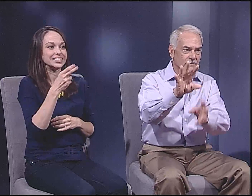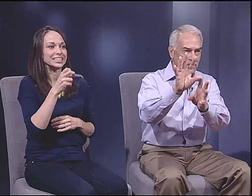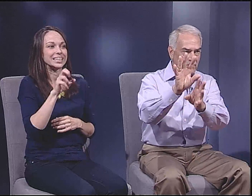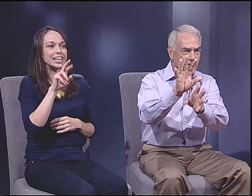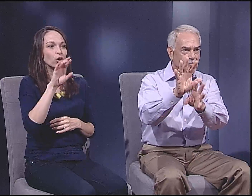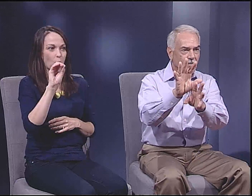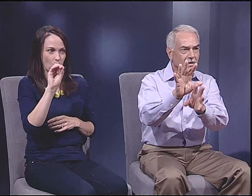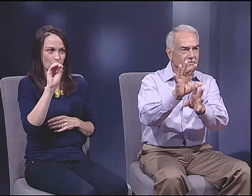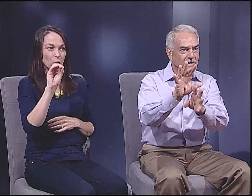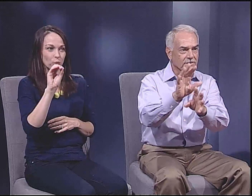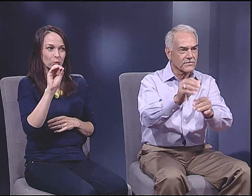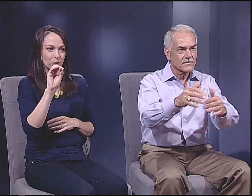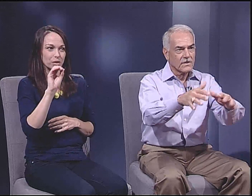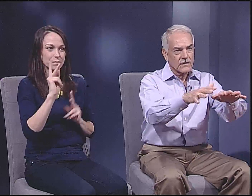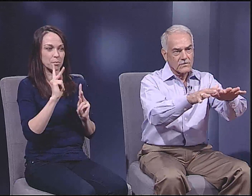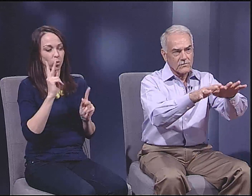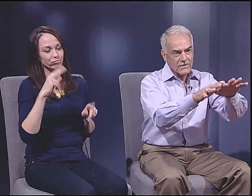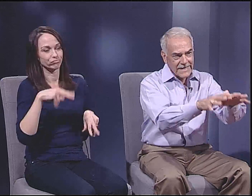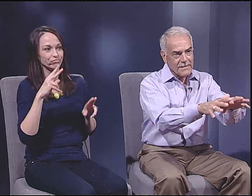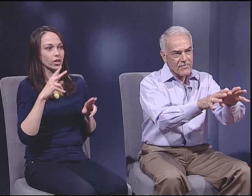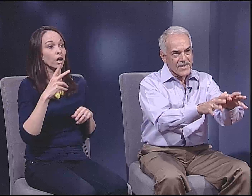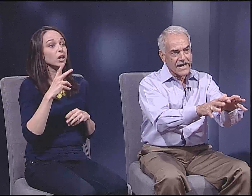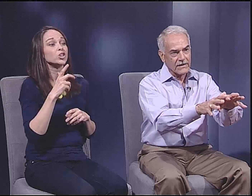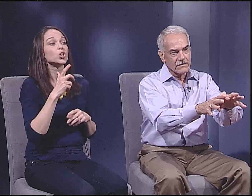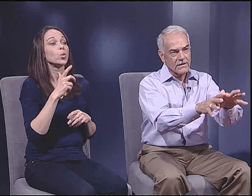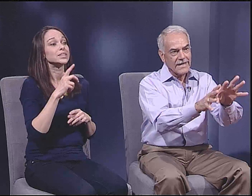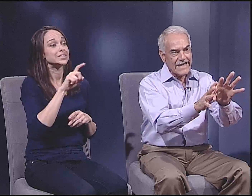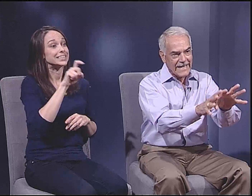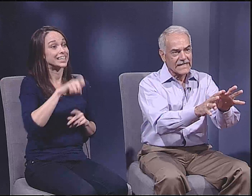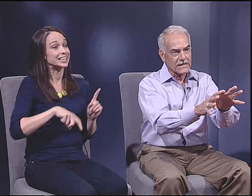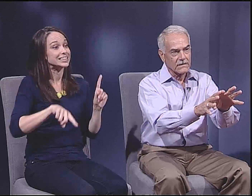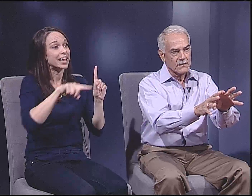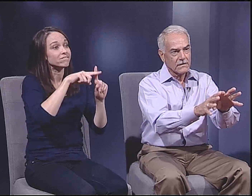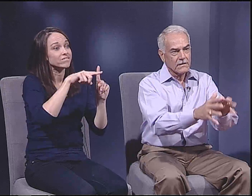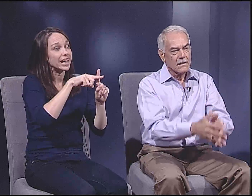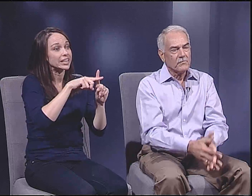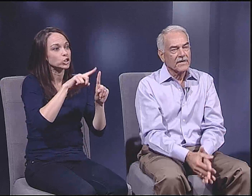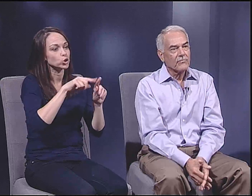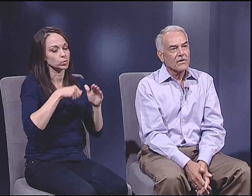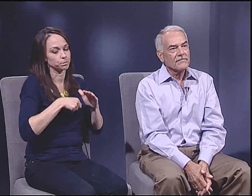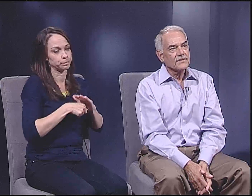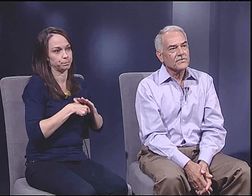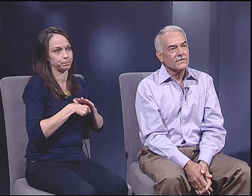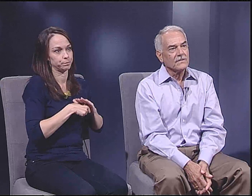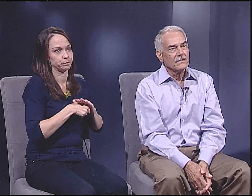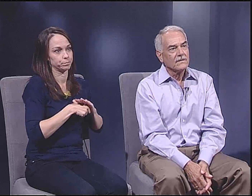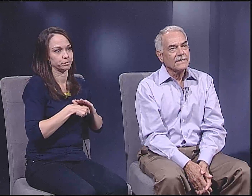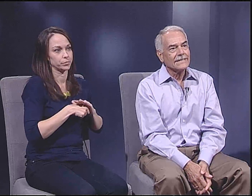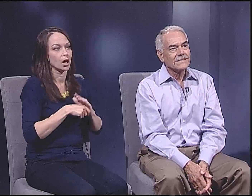And so, it is to the advantage of a big part of Texas, to keep that hidden.